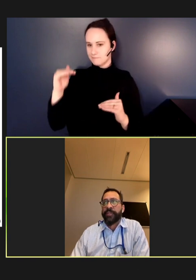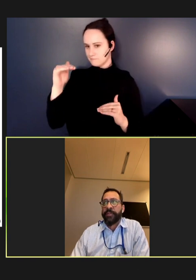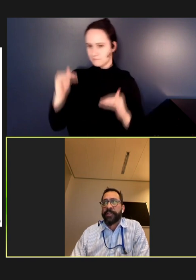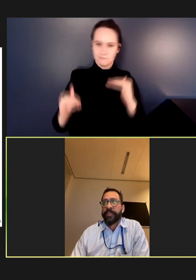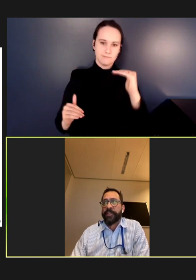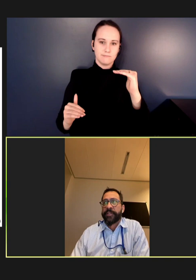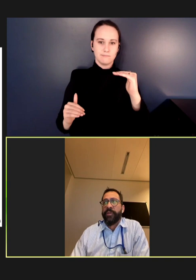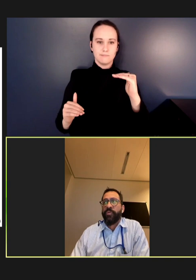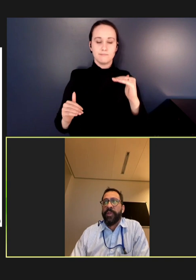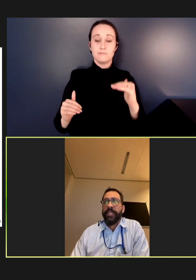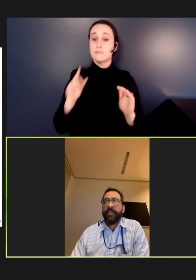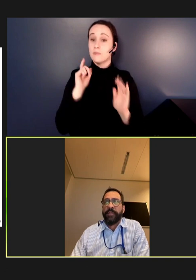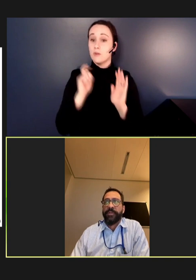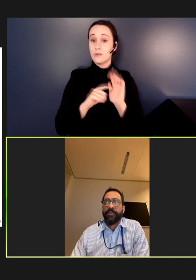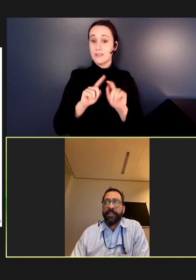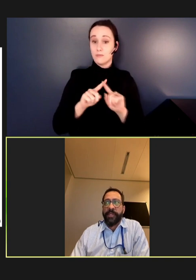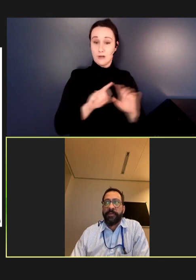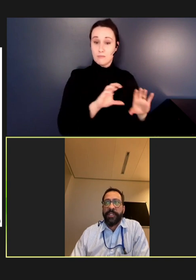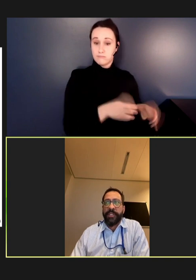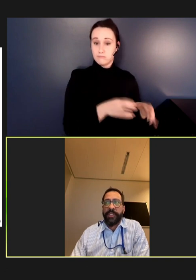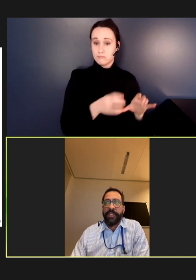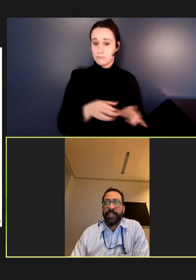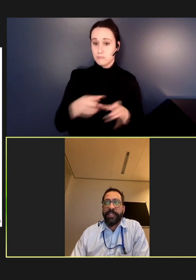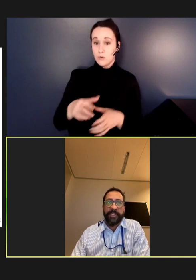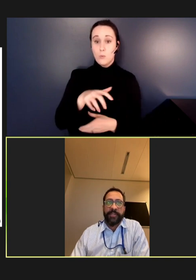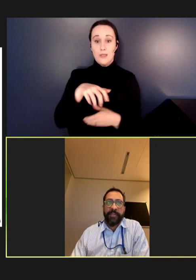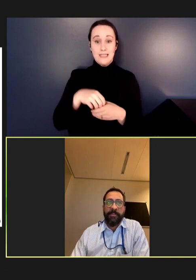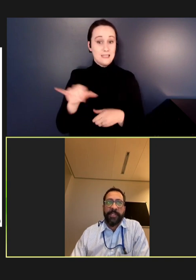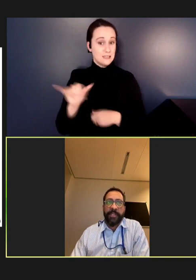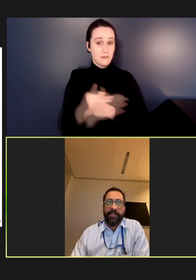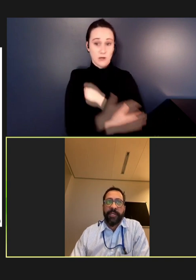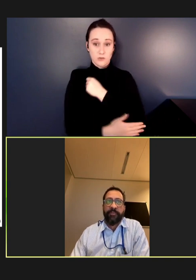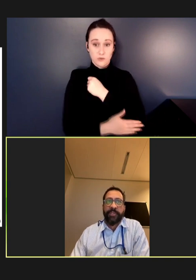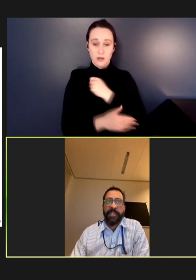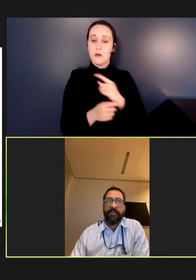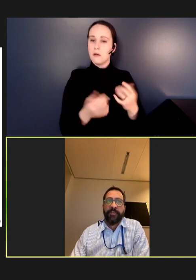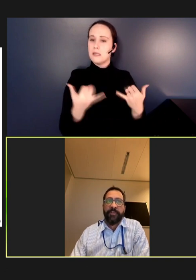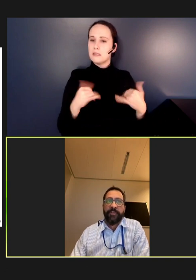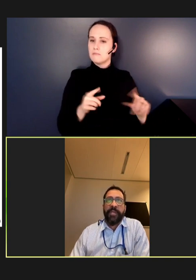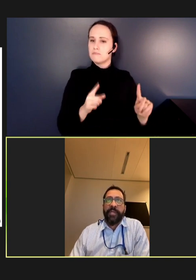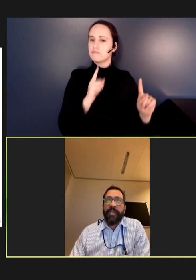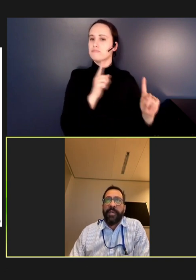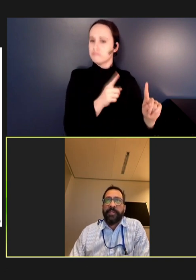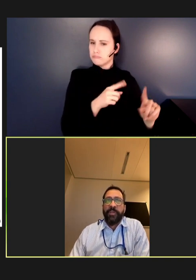districts within countries that are achieving various immunization coverage levels. And so,